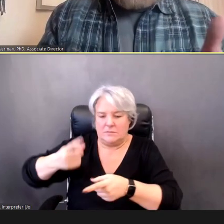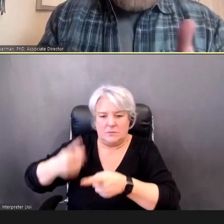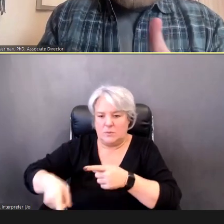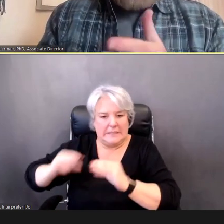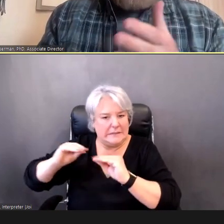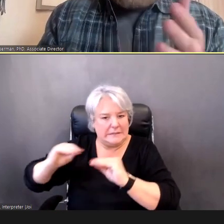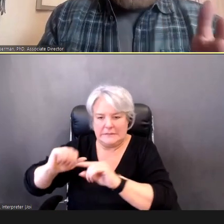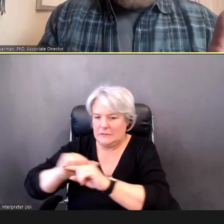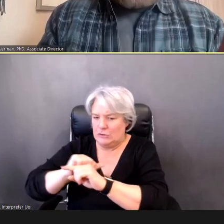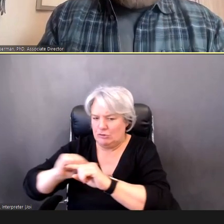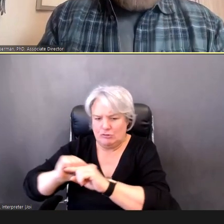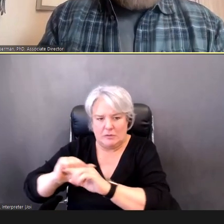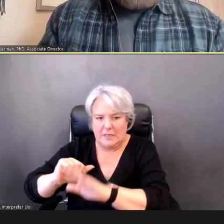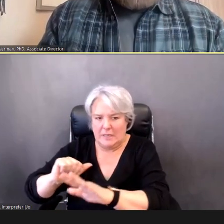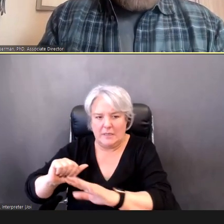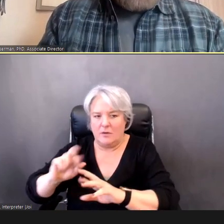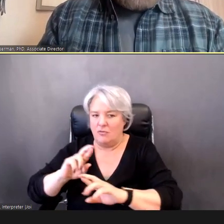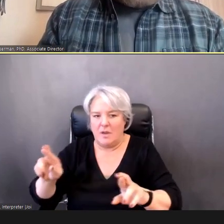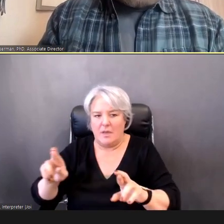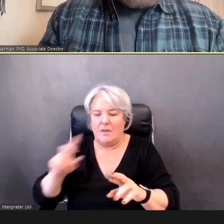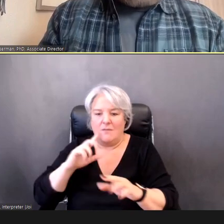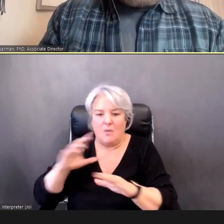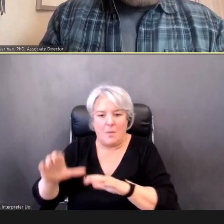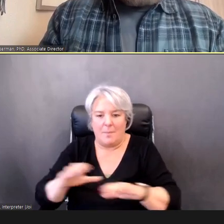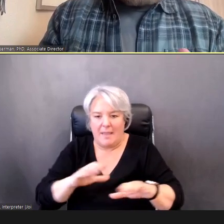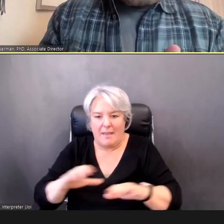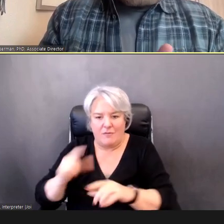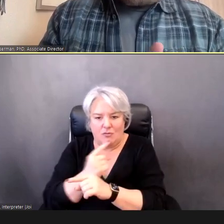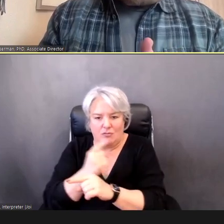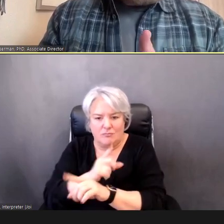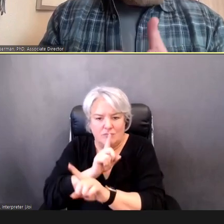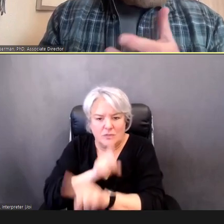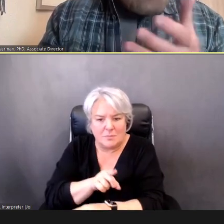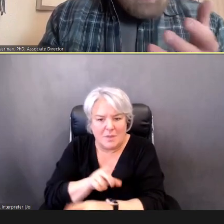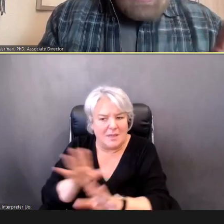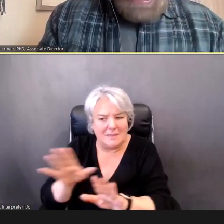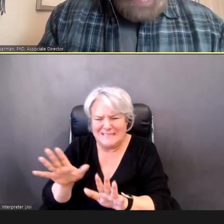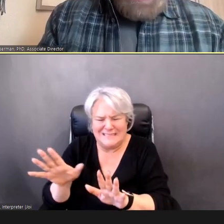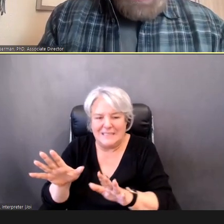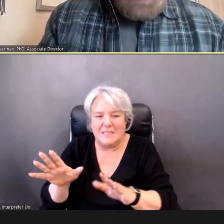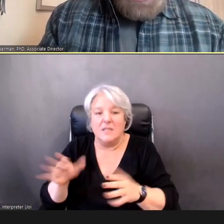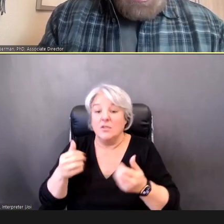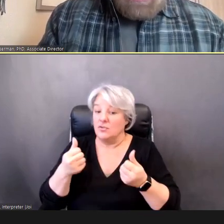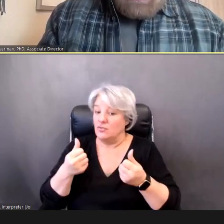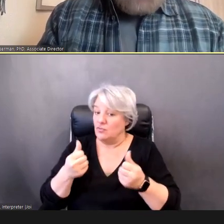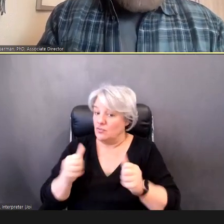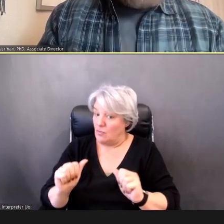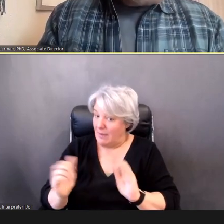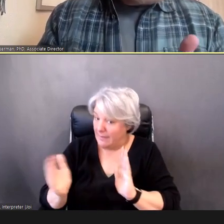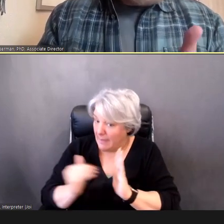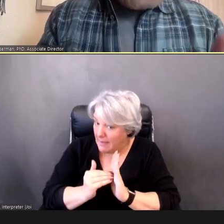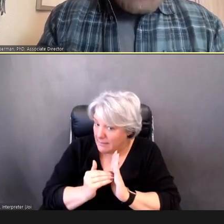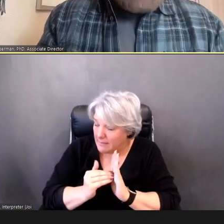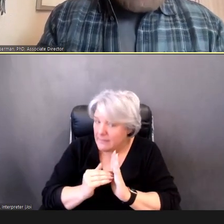that behavioral response, then you'll either try again. And if you still can't condition the Child: